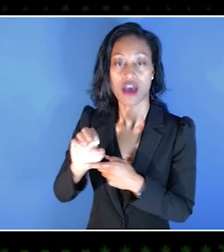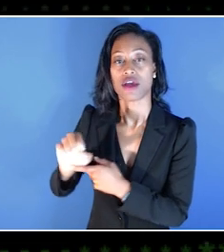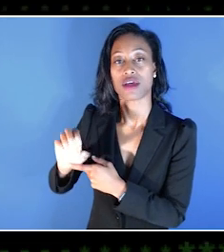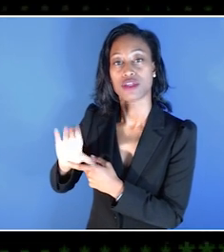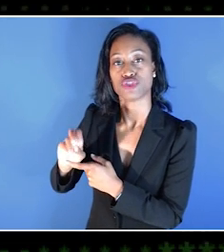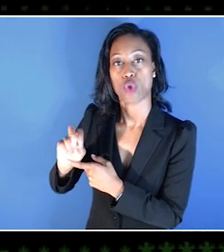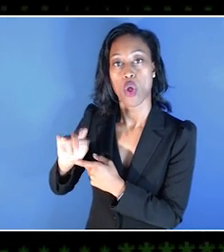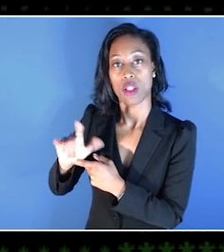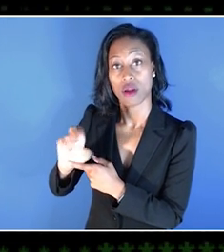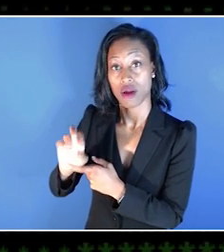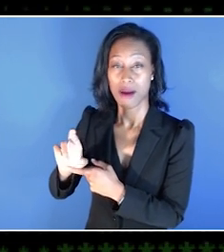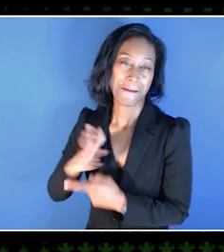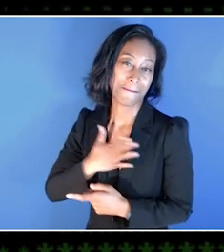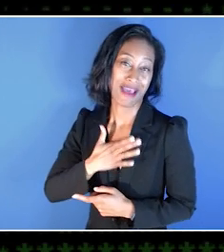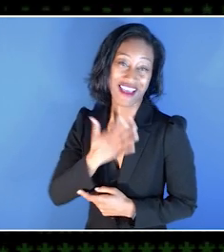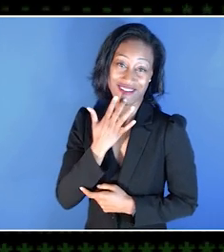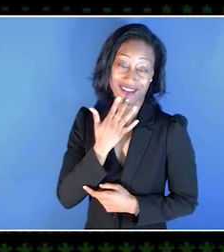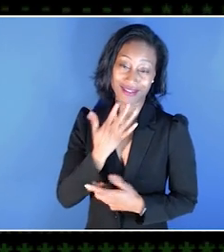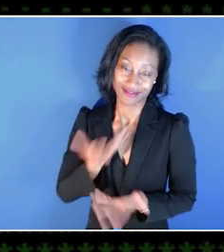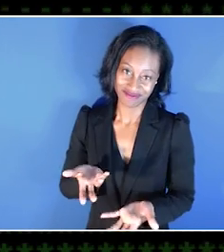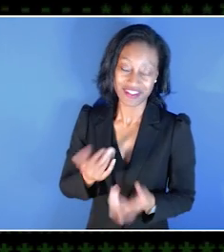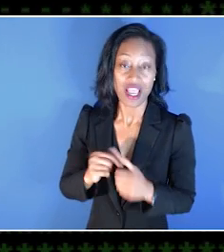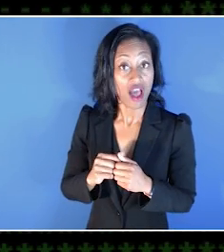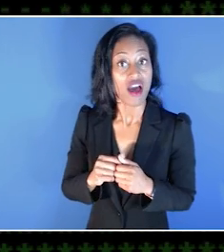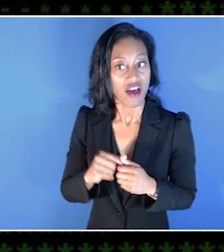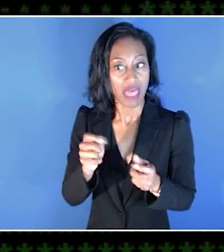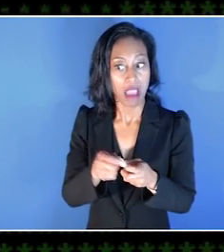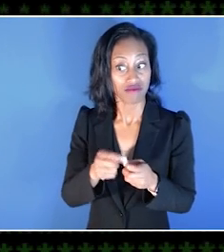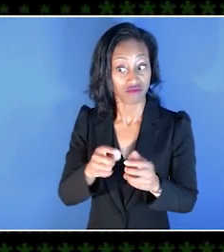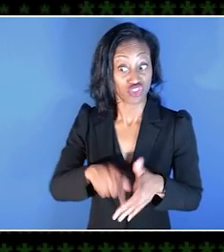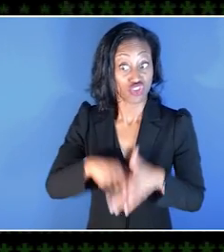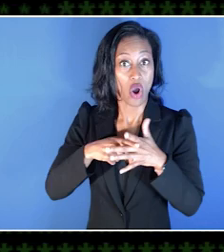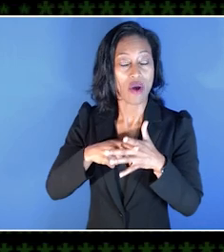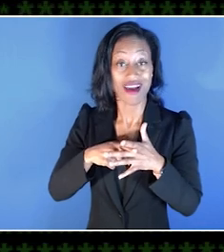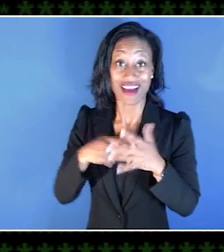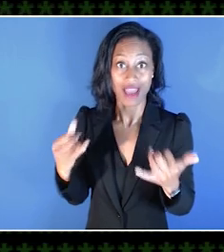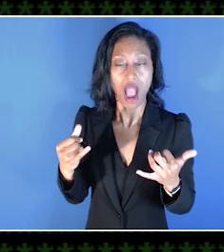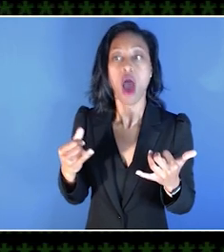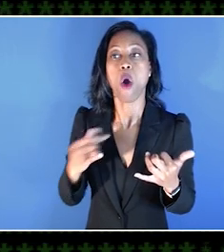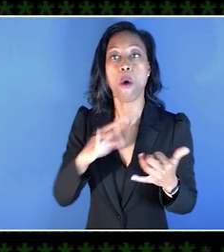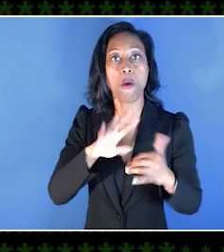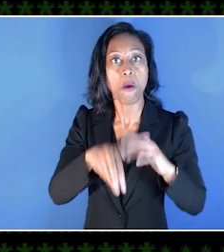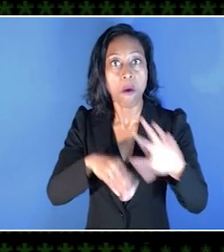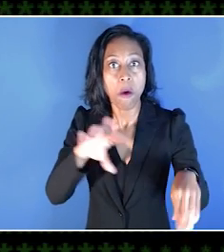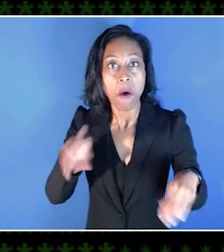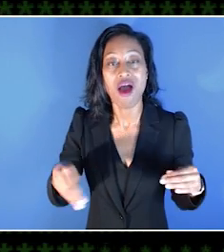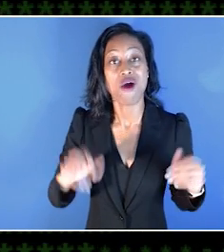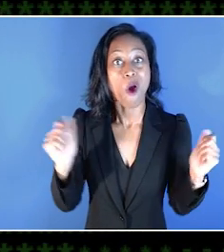And that has helped us grow our inclusive design from there. And now we cover all of Microsoft's products.